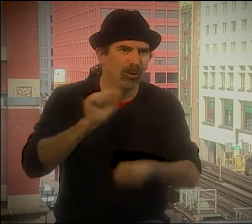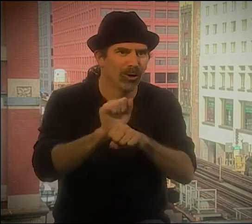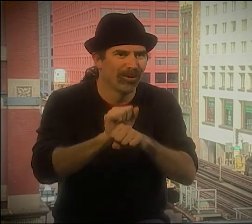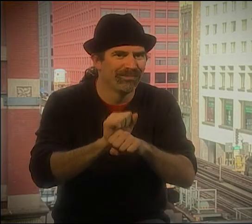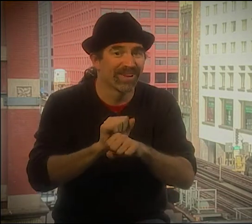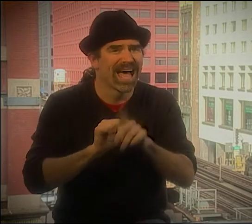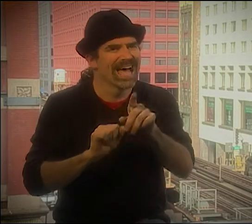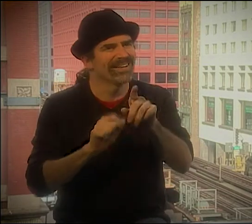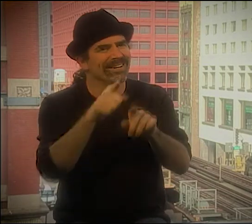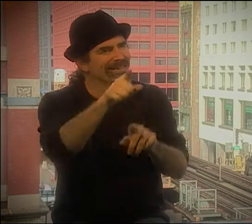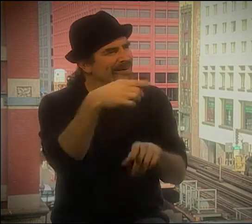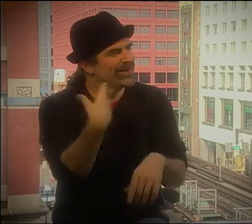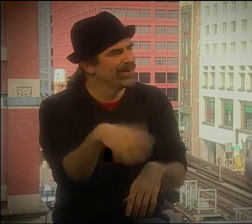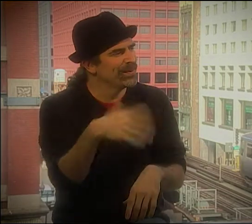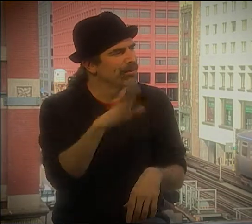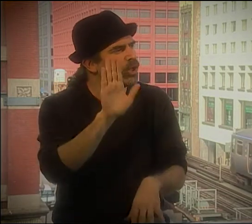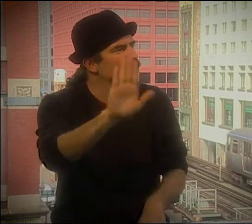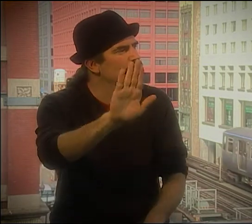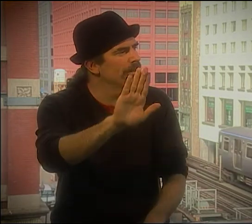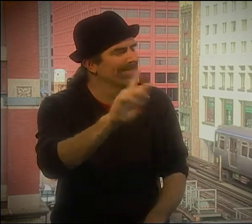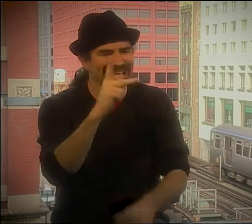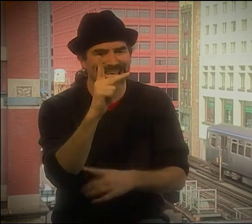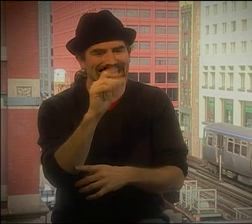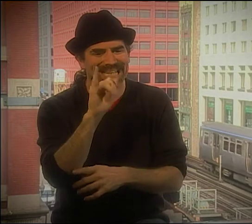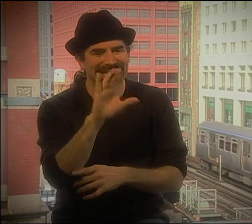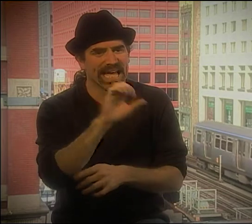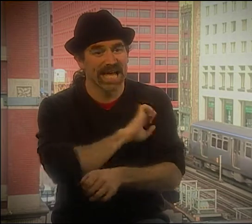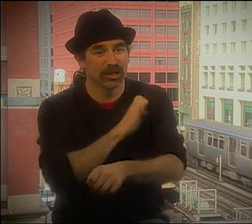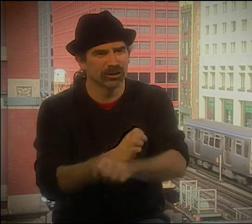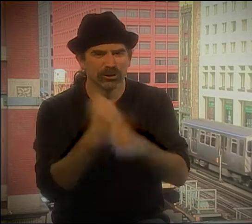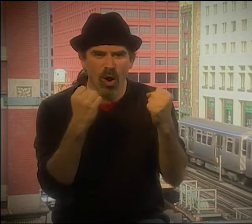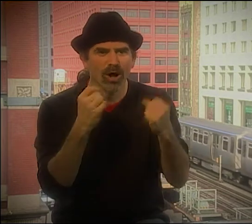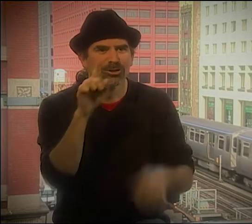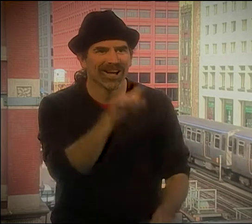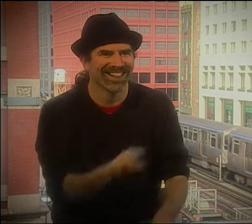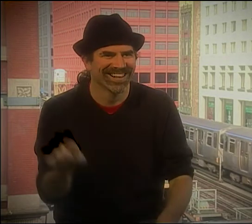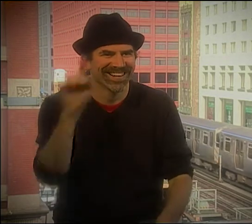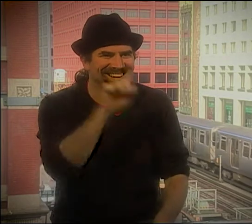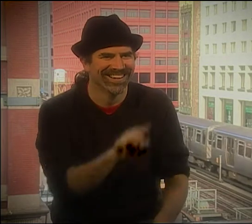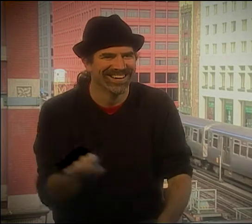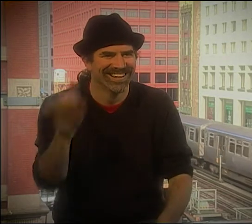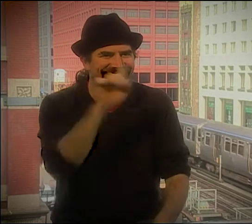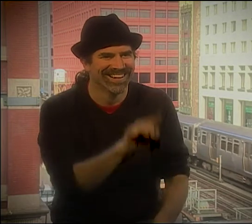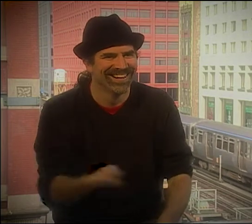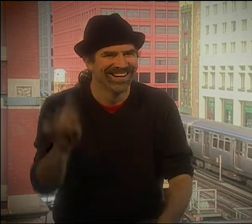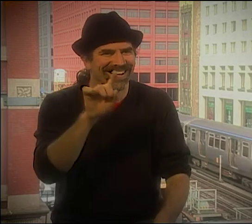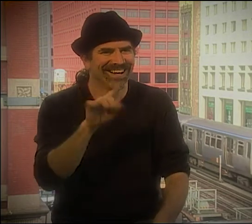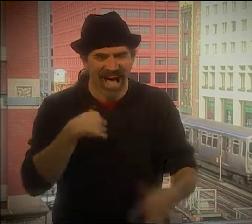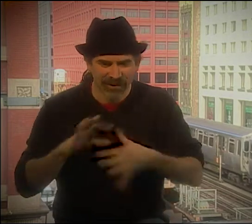ALL THE TECHNIQUES SHE USES TO INCORPORATE IN HER WORK-- THE PICTURE, EVERYTHING-- IT'S SO RICH.